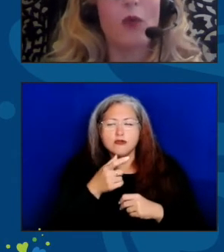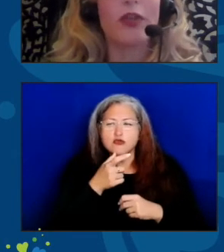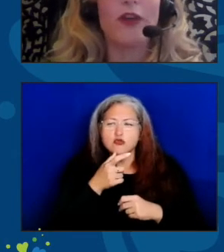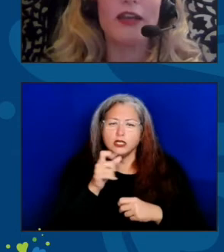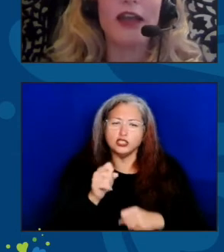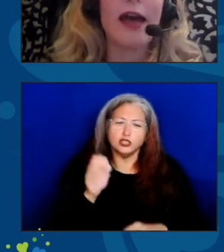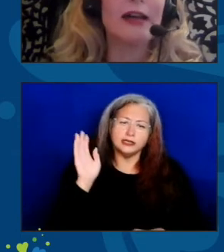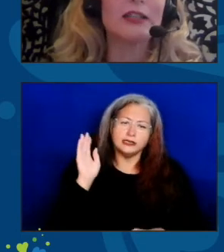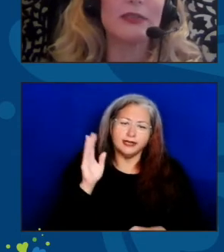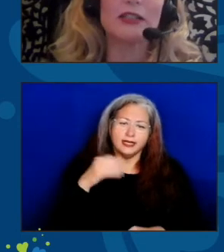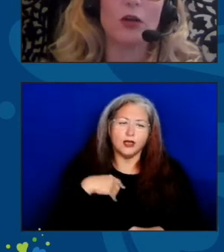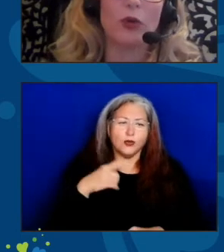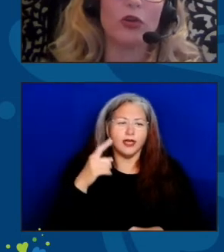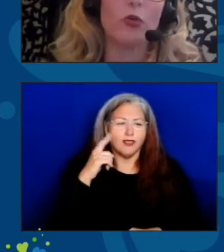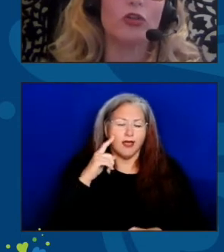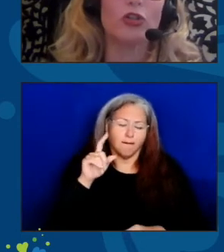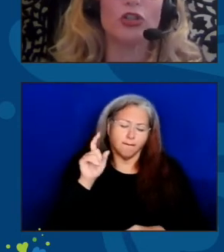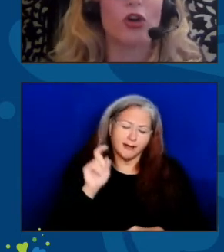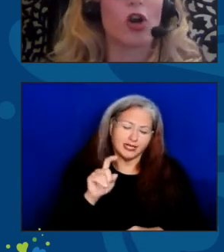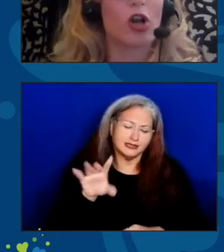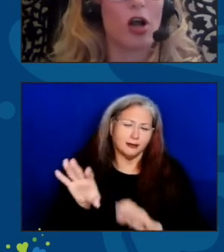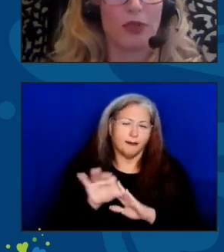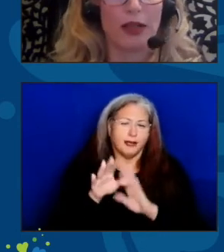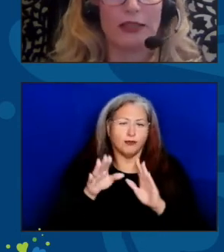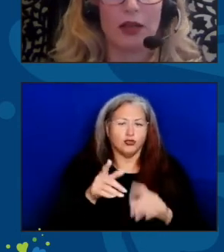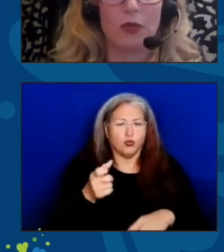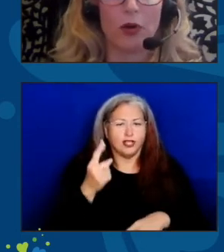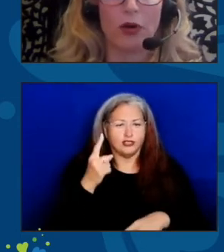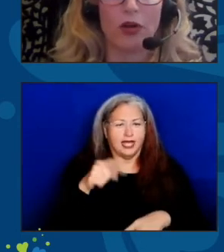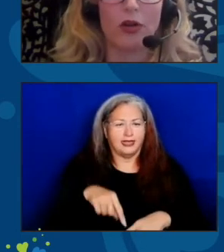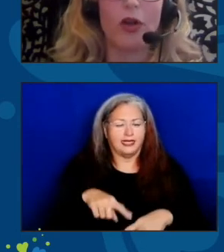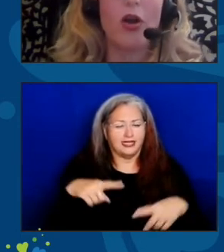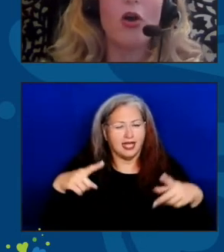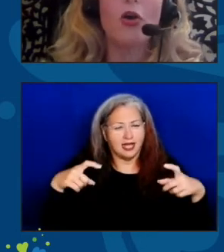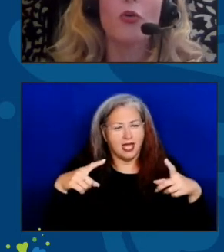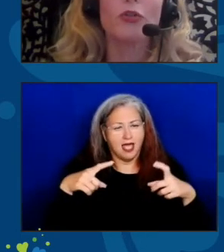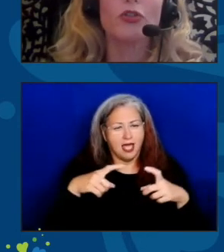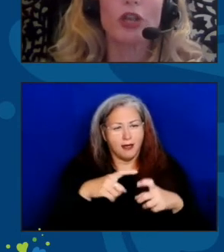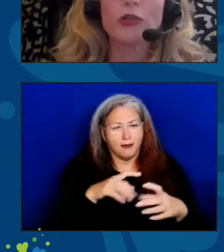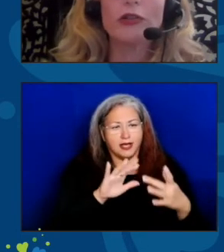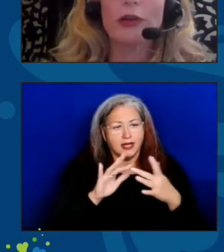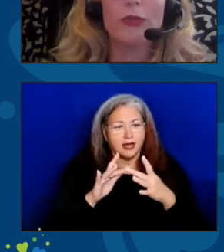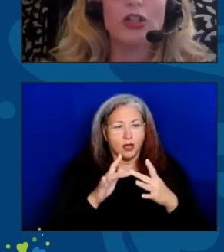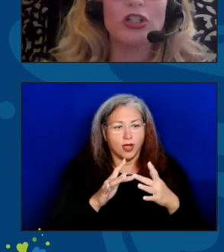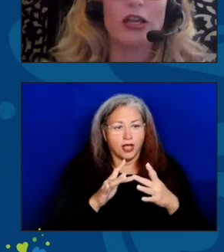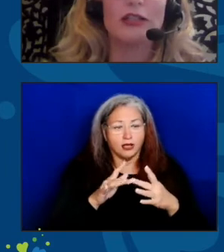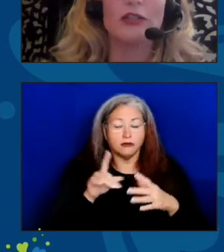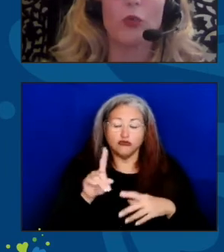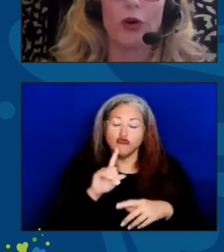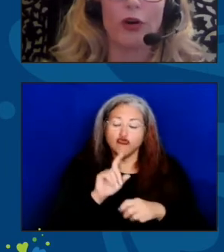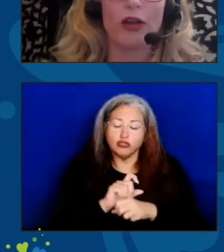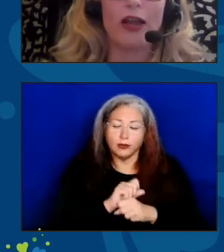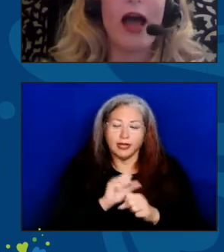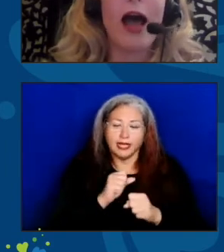we thought it had to be someone who understood our complex network, who generally appreciates the work